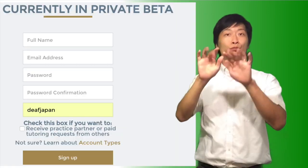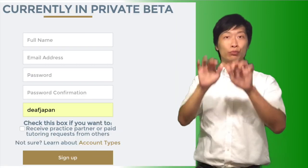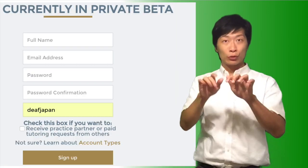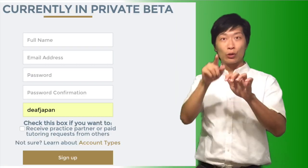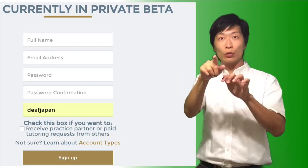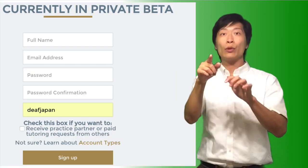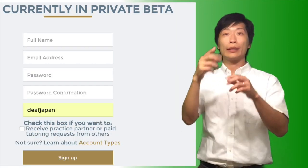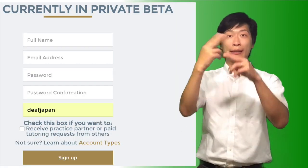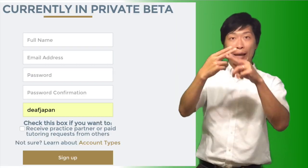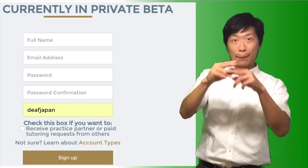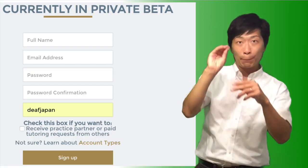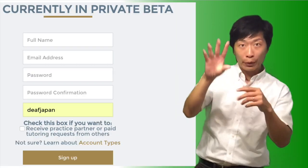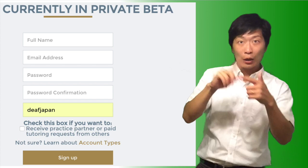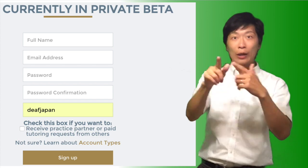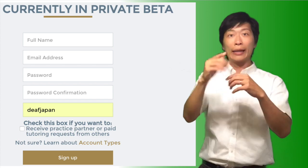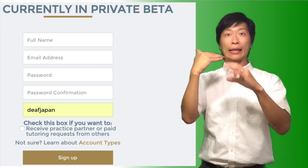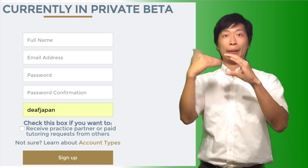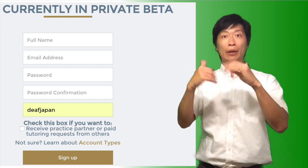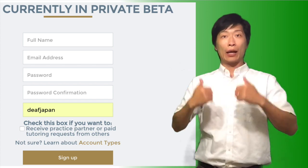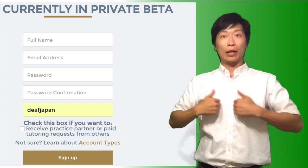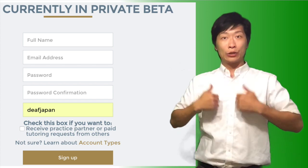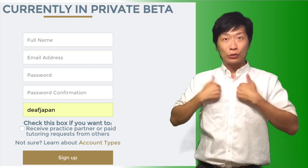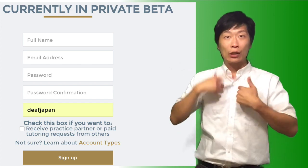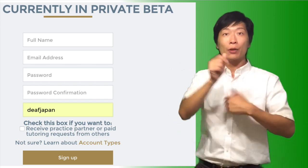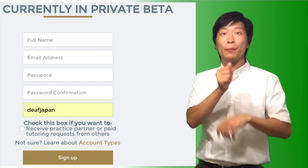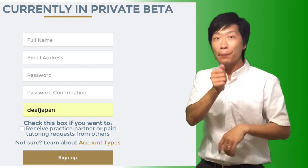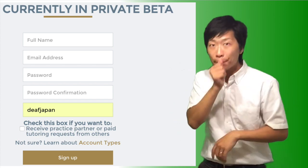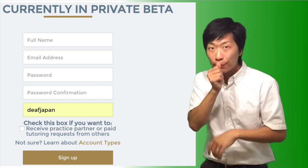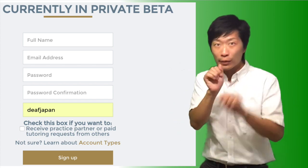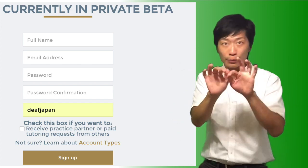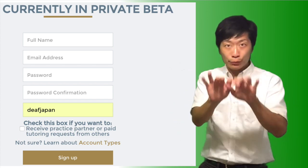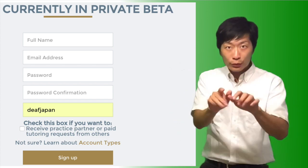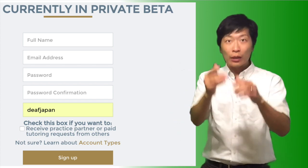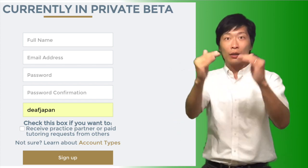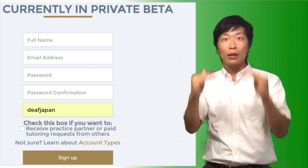Fill out your name, email address and password